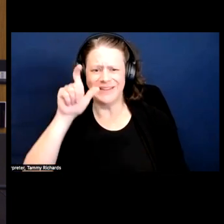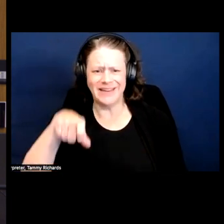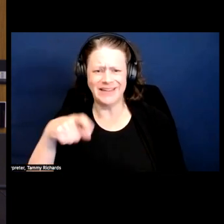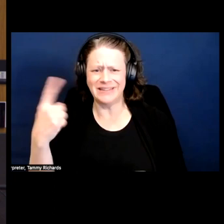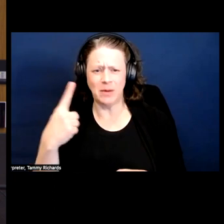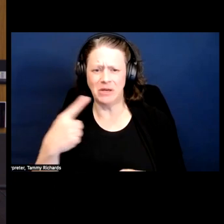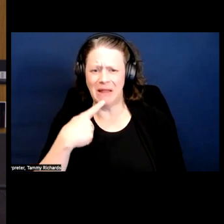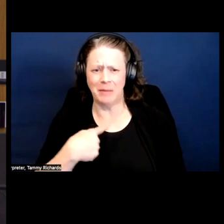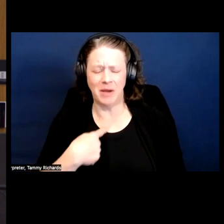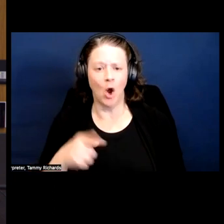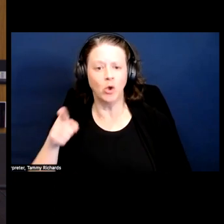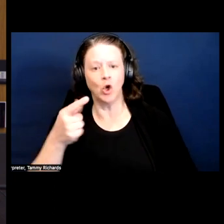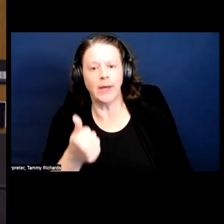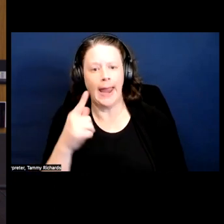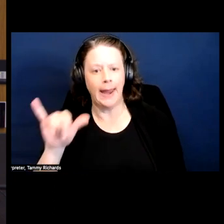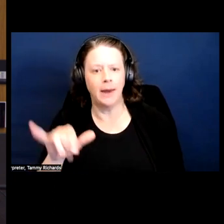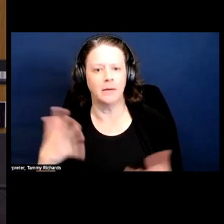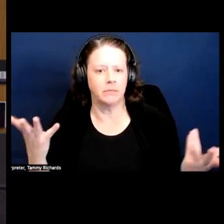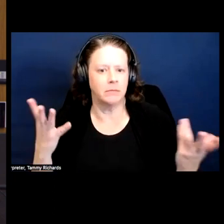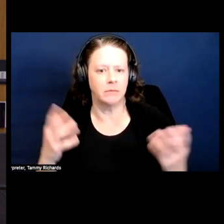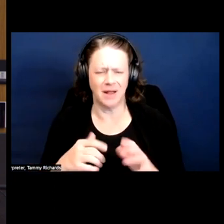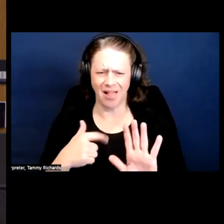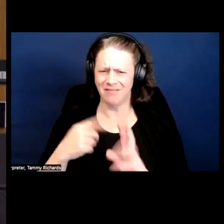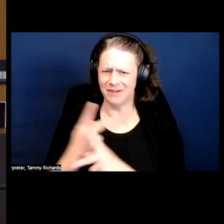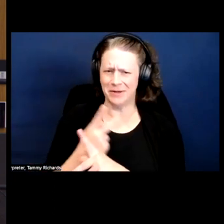Just let me figure it out on my own!